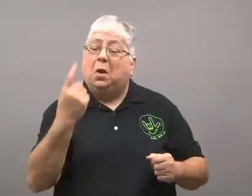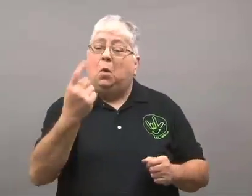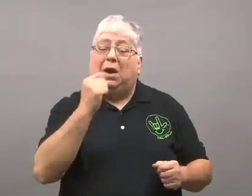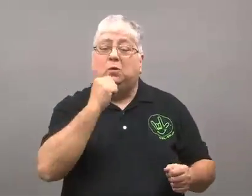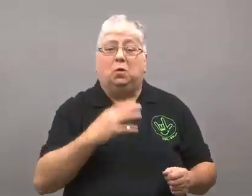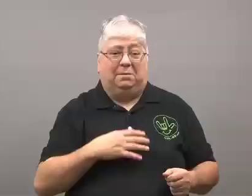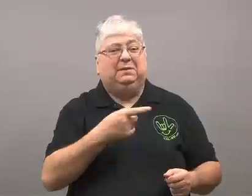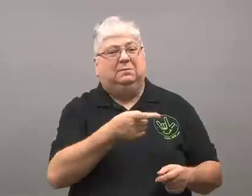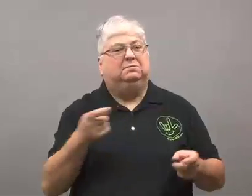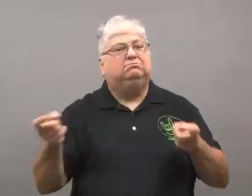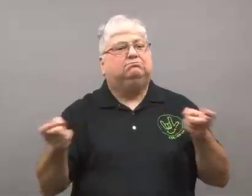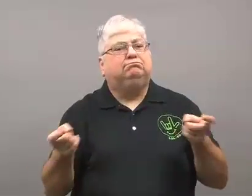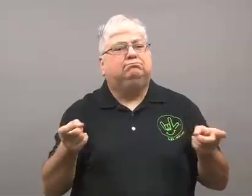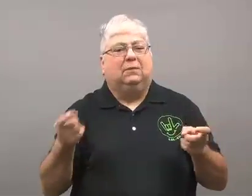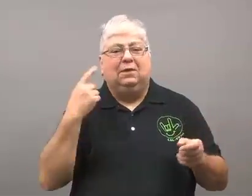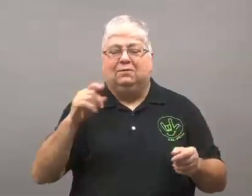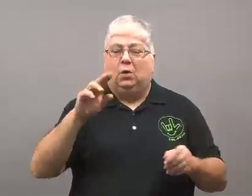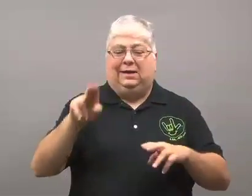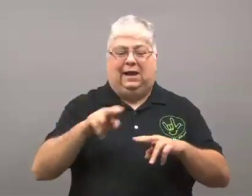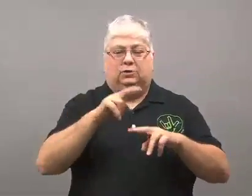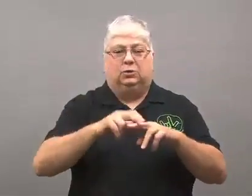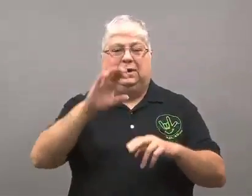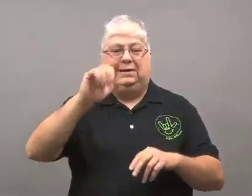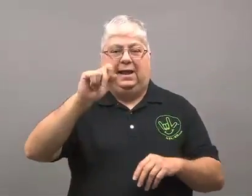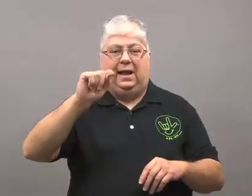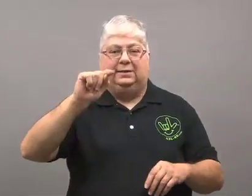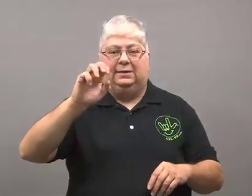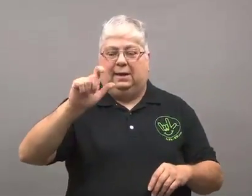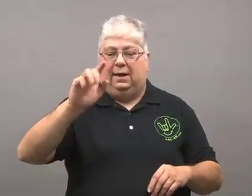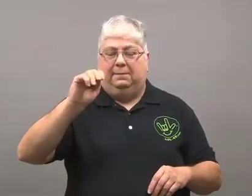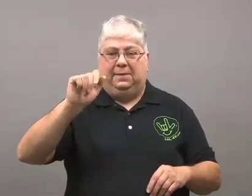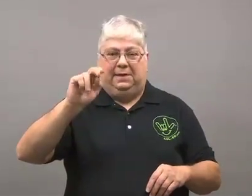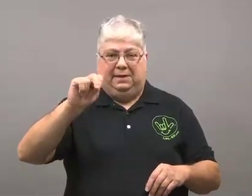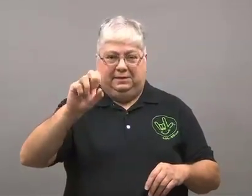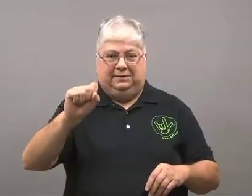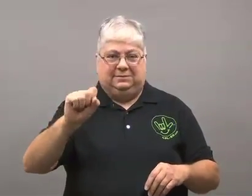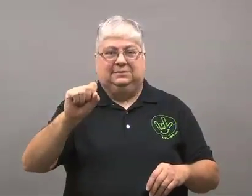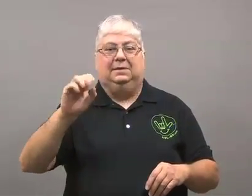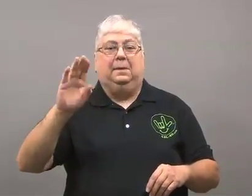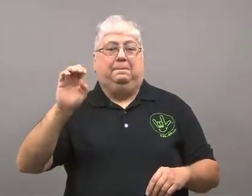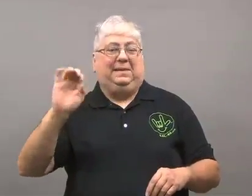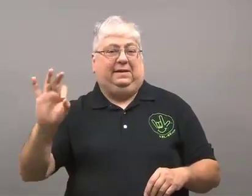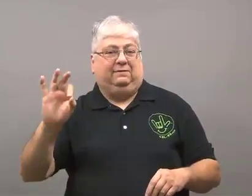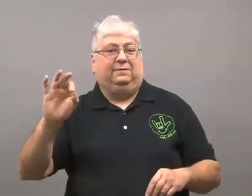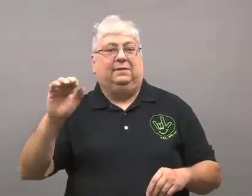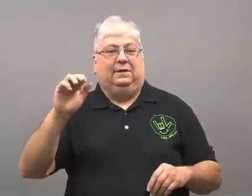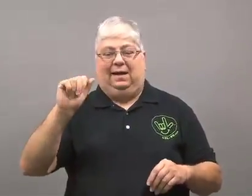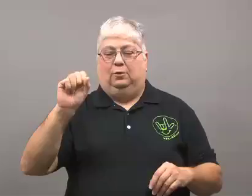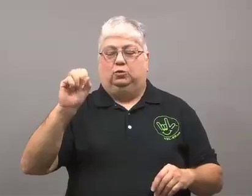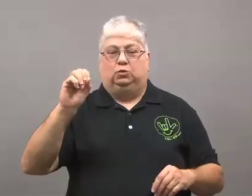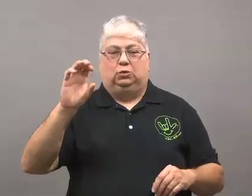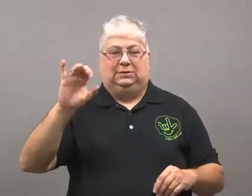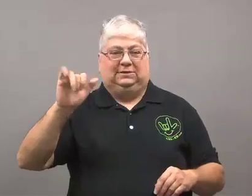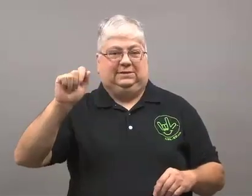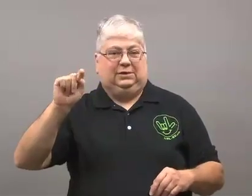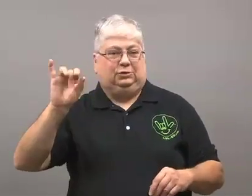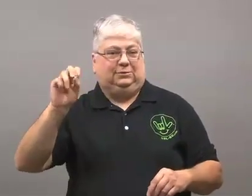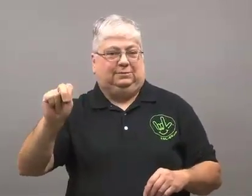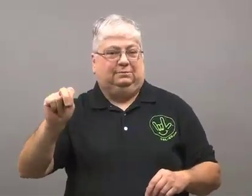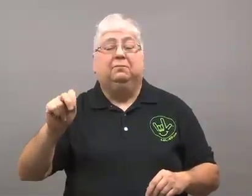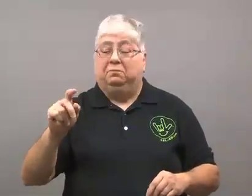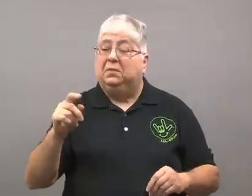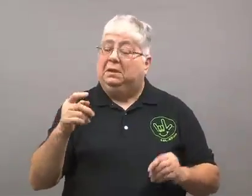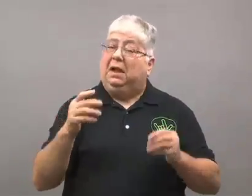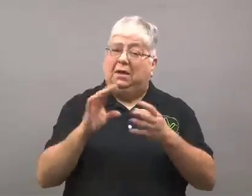A woman who is a manager for the National Cattleman Beef Association made public statements.